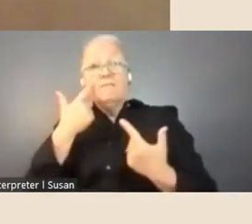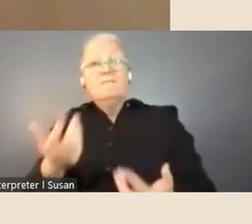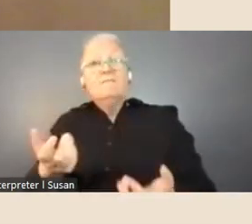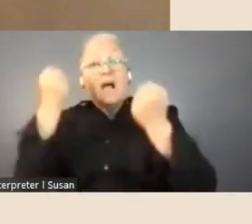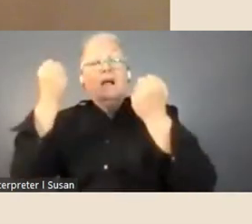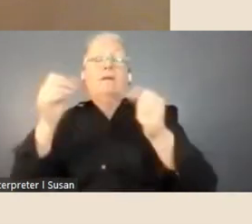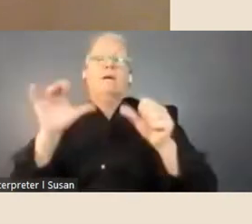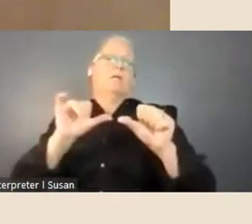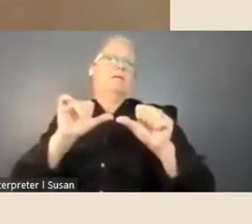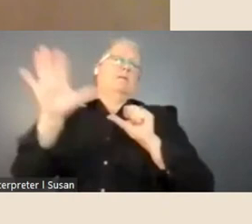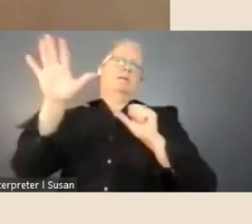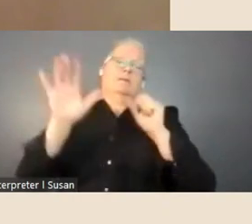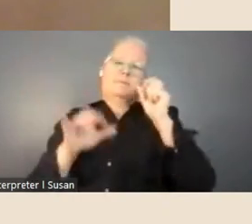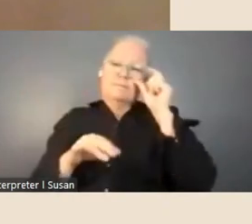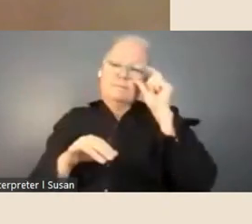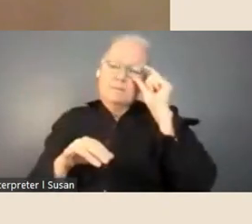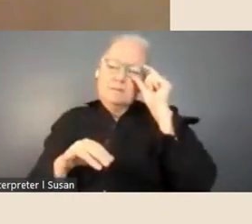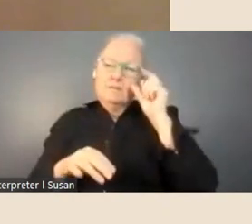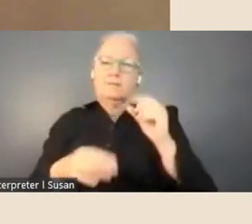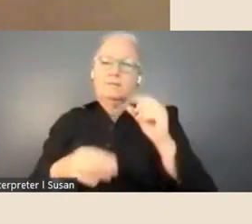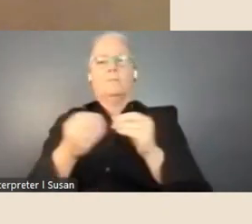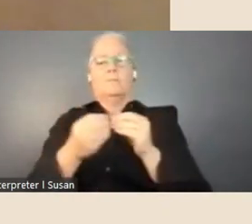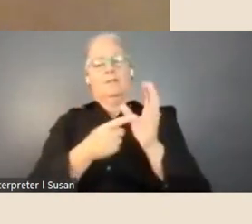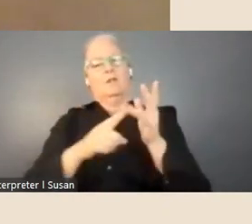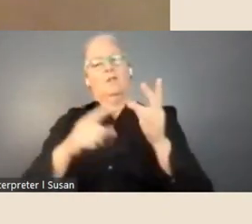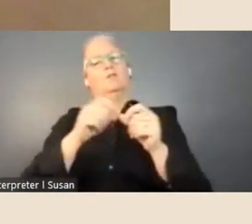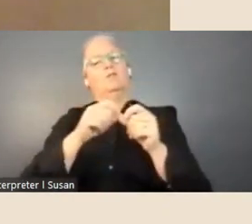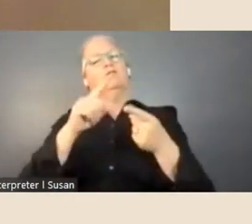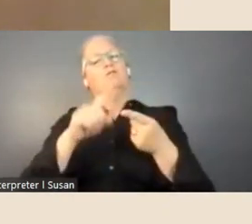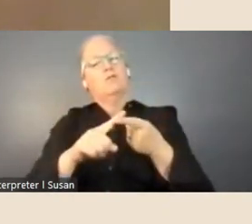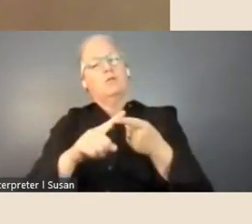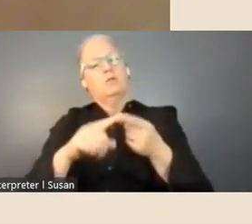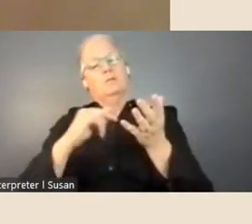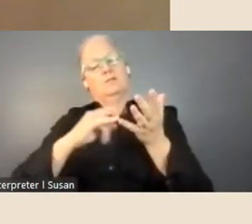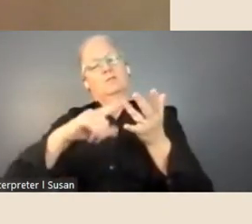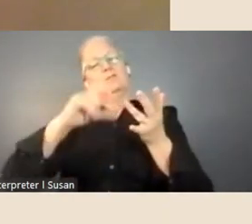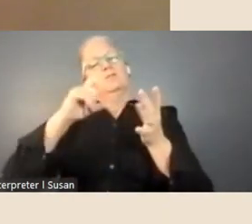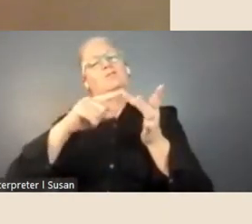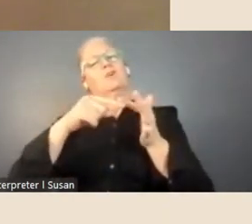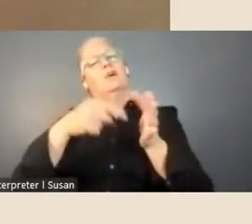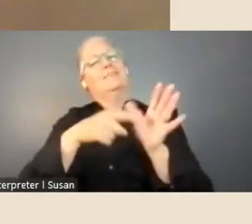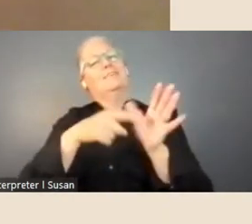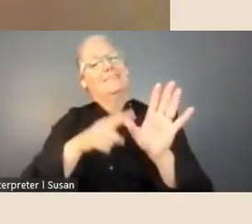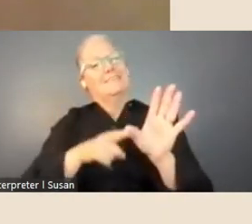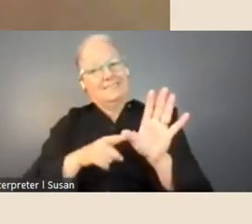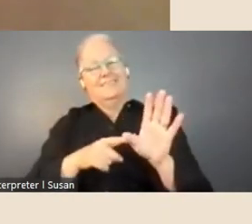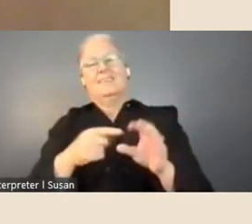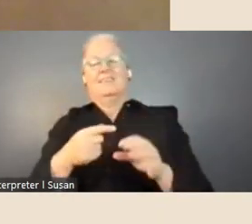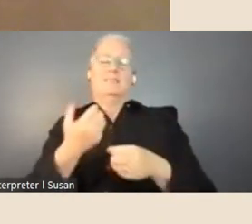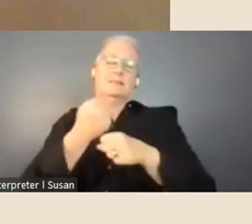Being in conjunction with the La Trobe Society I had the wonderful pleasure of being mentored